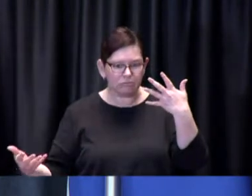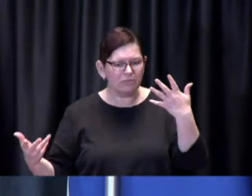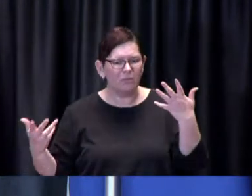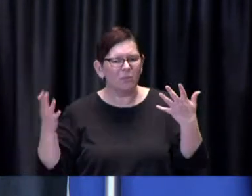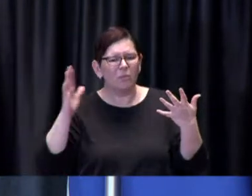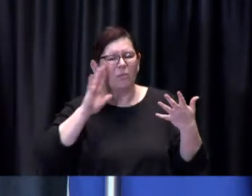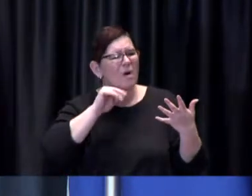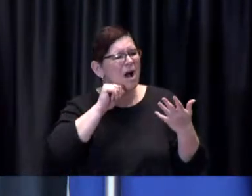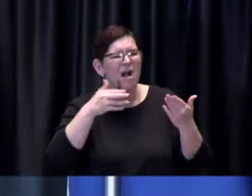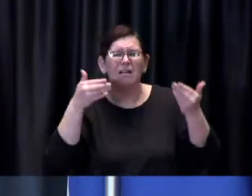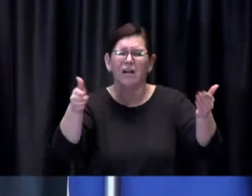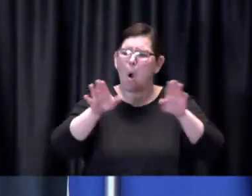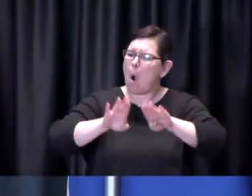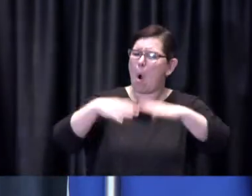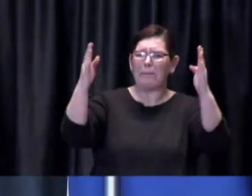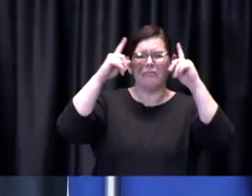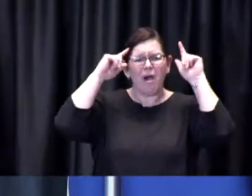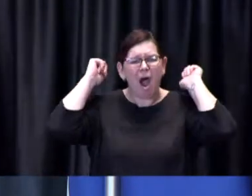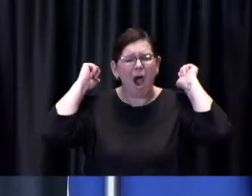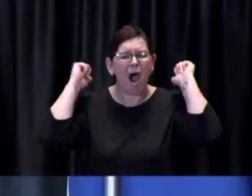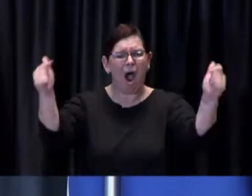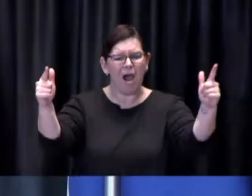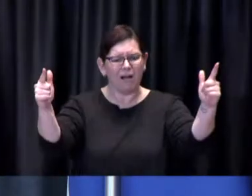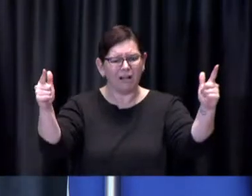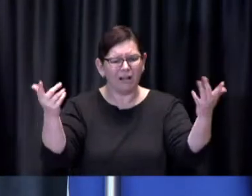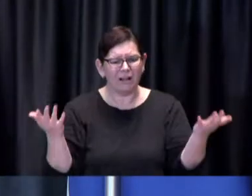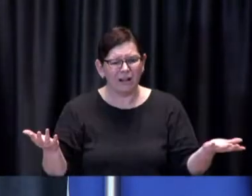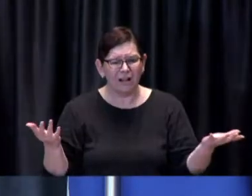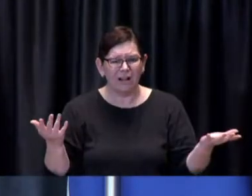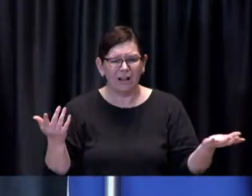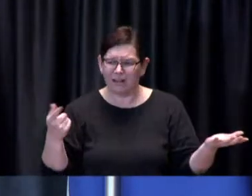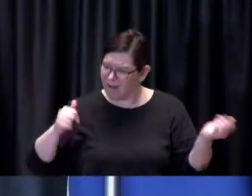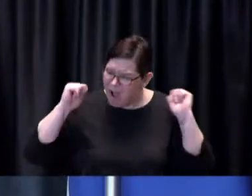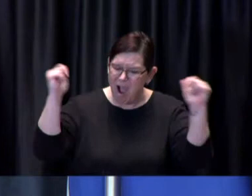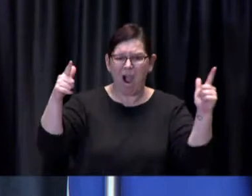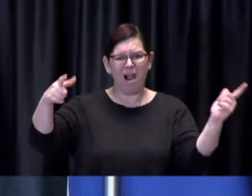situation is so dire that and there's hundreds of thousands of Torontonians ready to come and stick